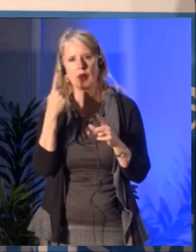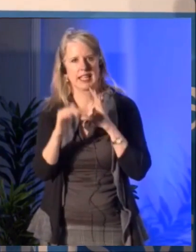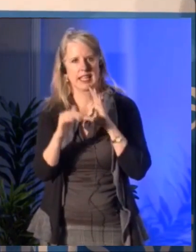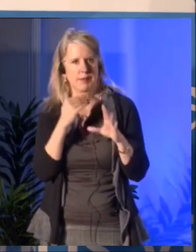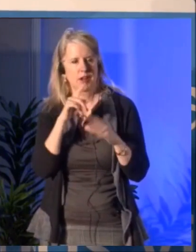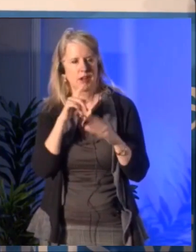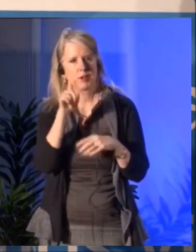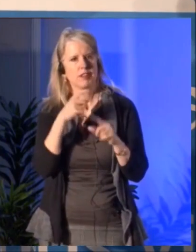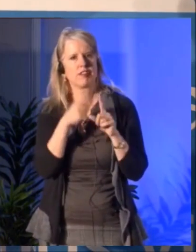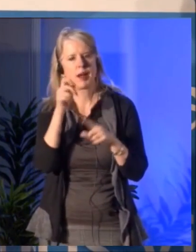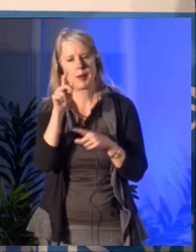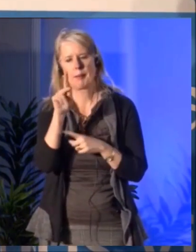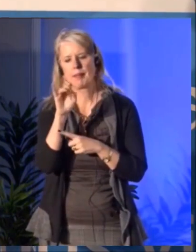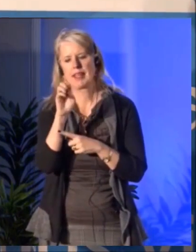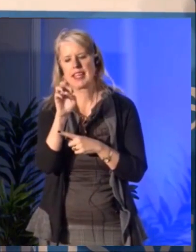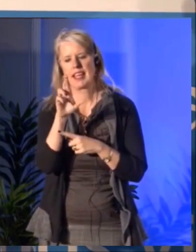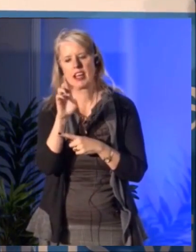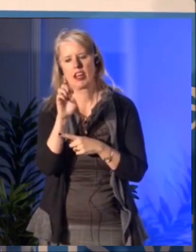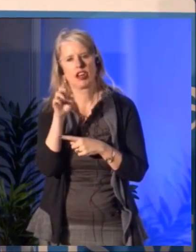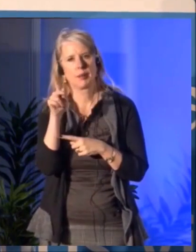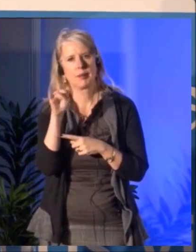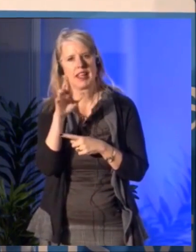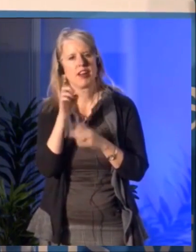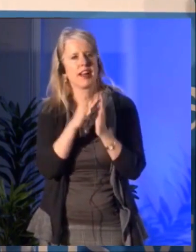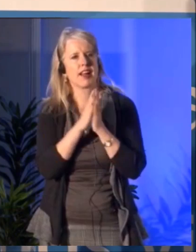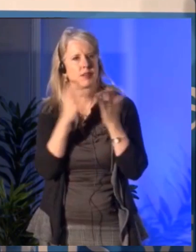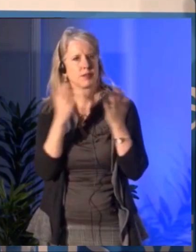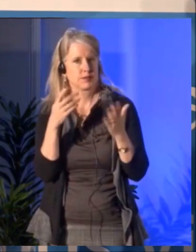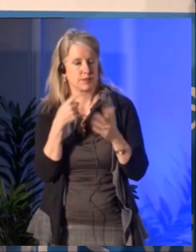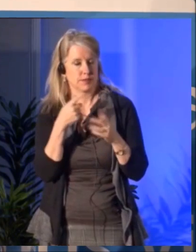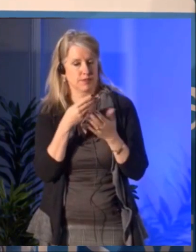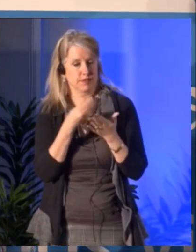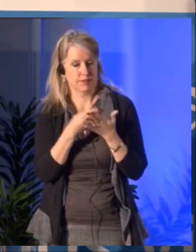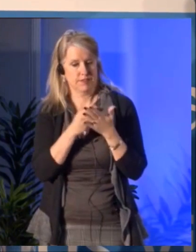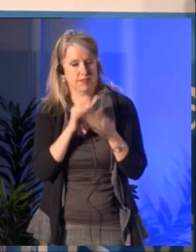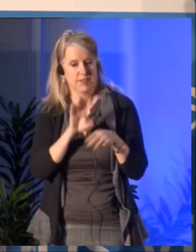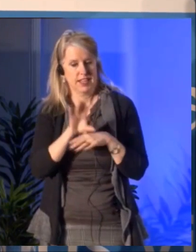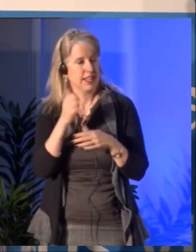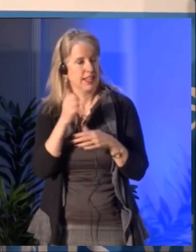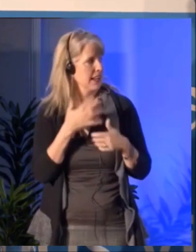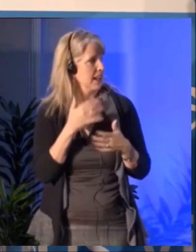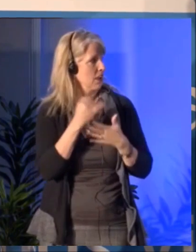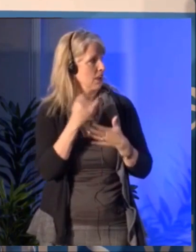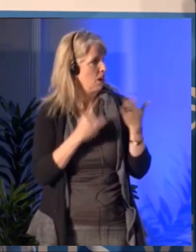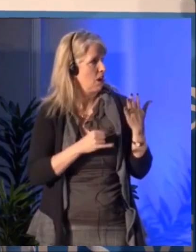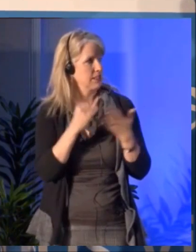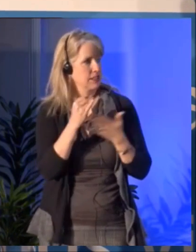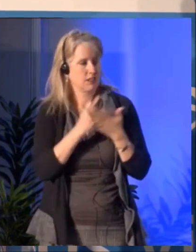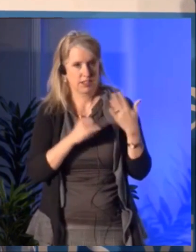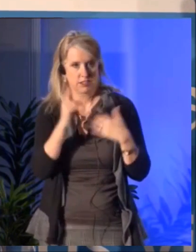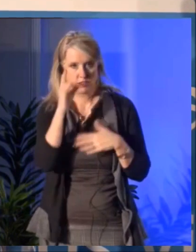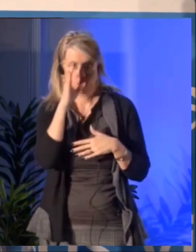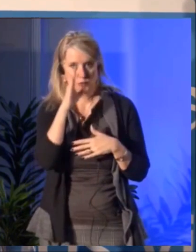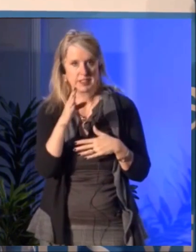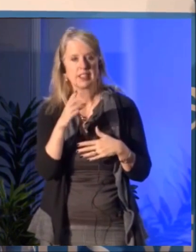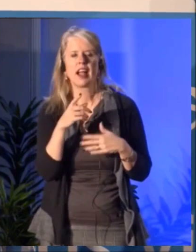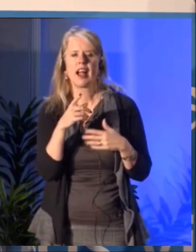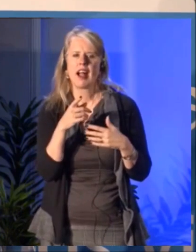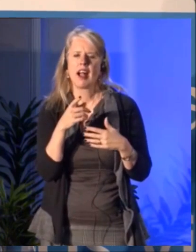That's a good question. Simon Brault: Good question, thank you for the question. Yes, you're right the Canada Council and it's true